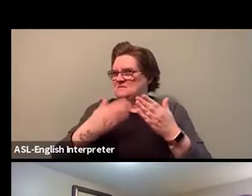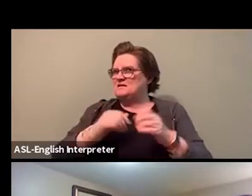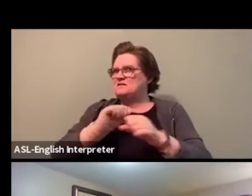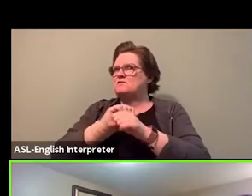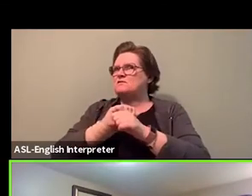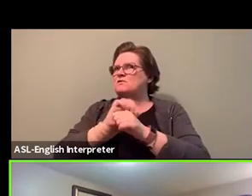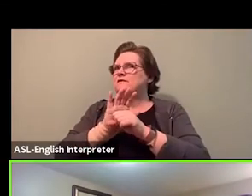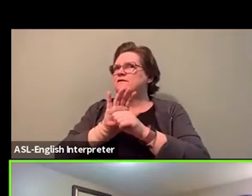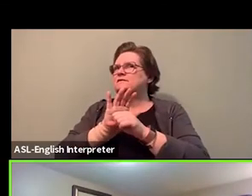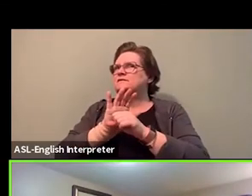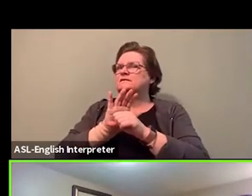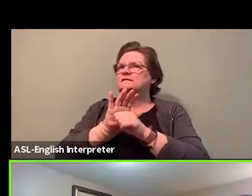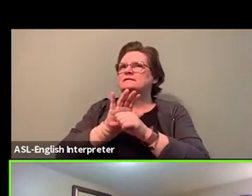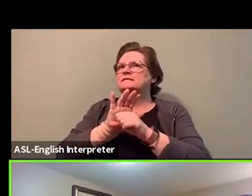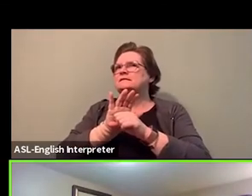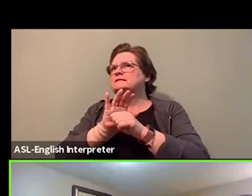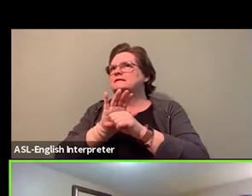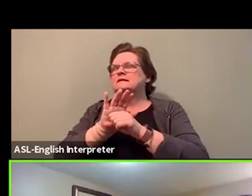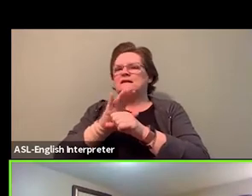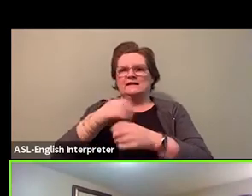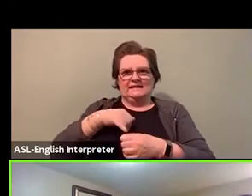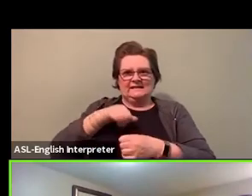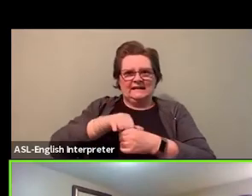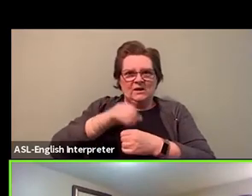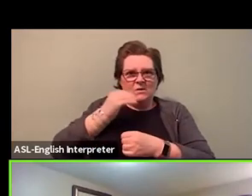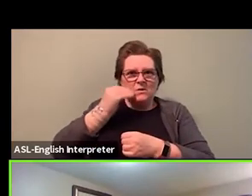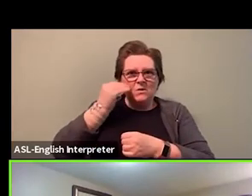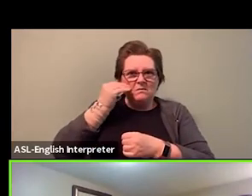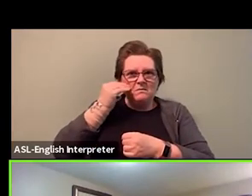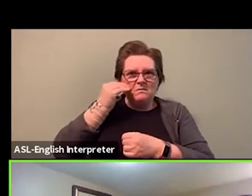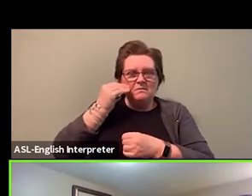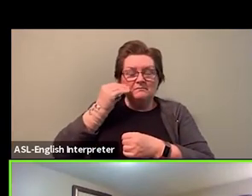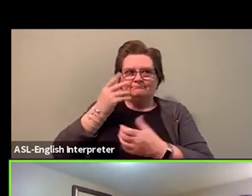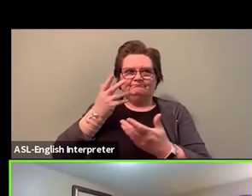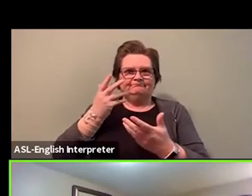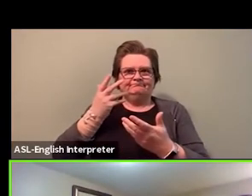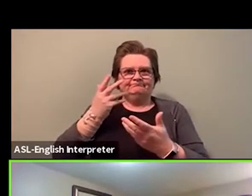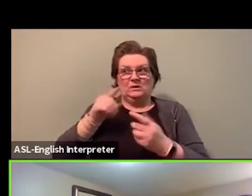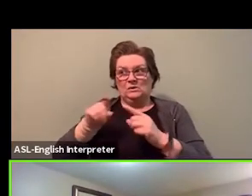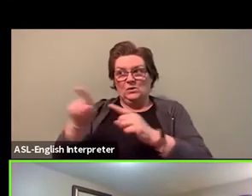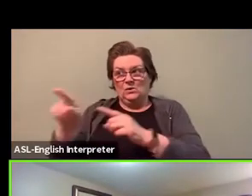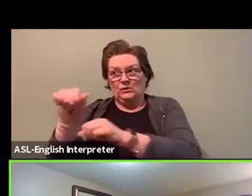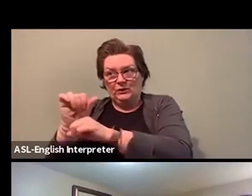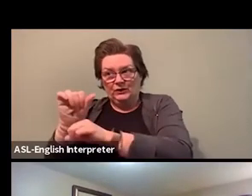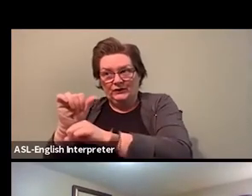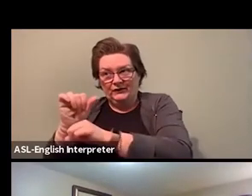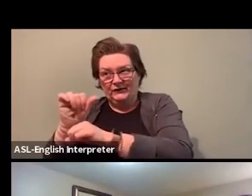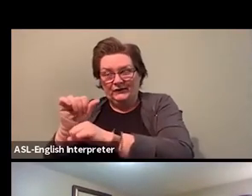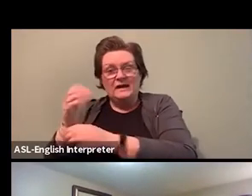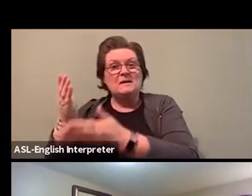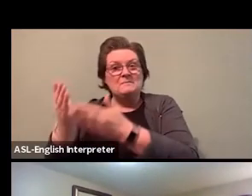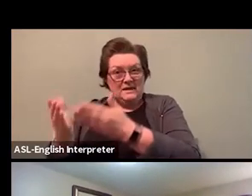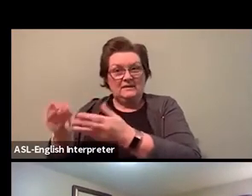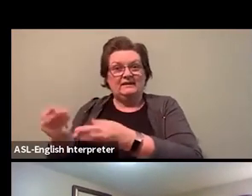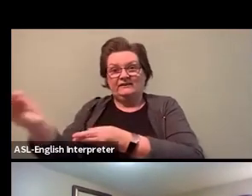There's a lot of- - What, pardon? I'm sorry, you know, there's a lot of hardships. Yes, yes. - And I wanted to get